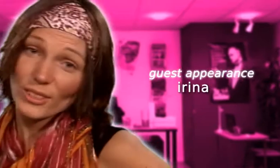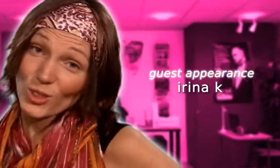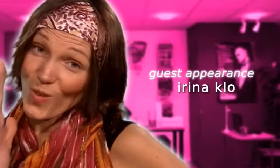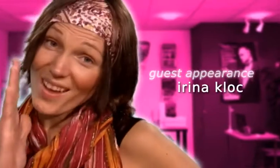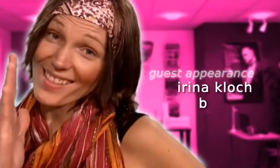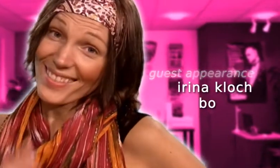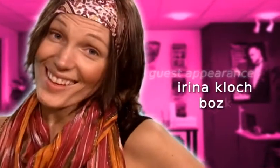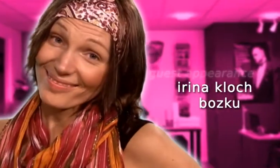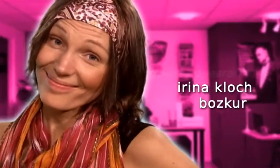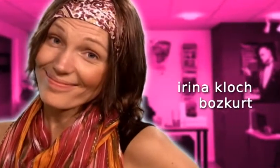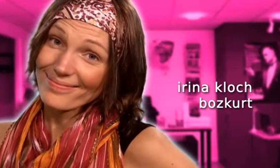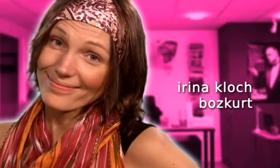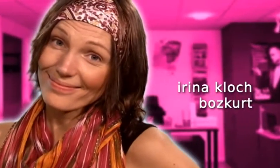Johanna